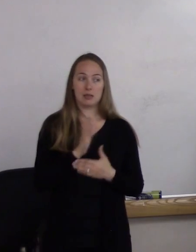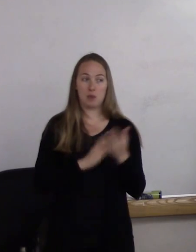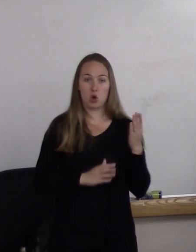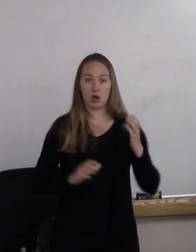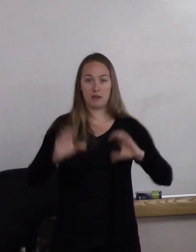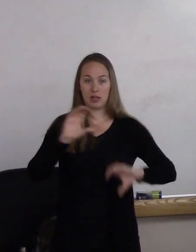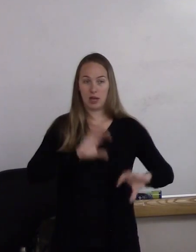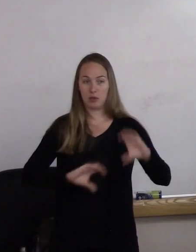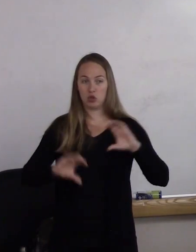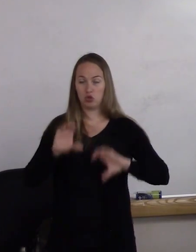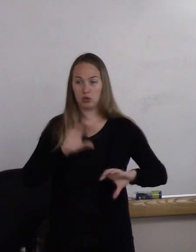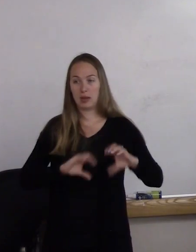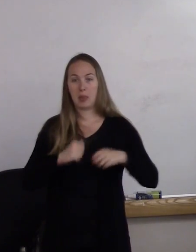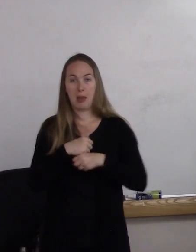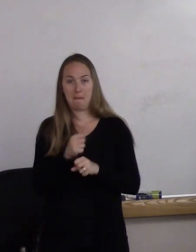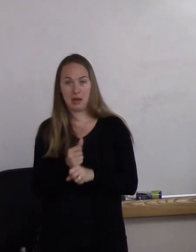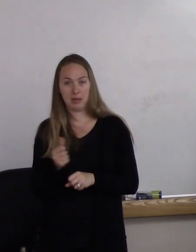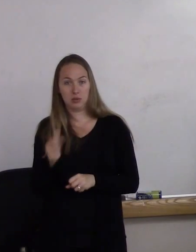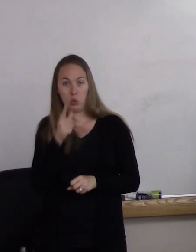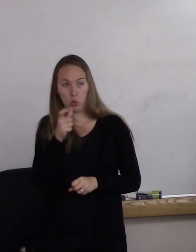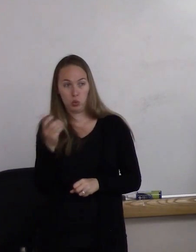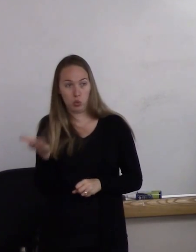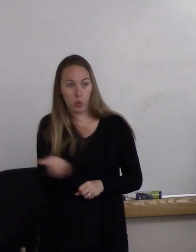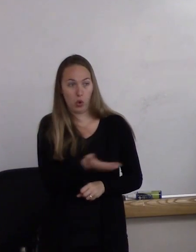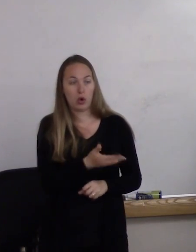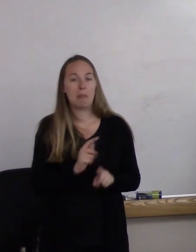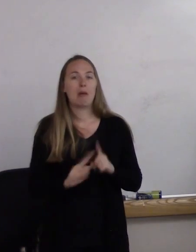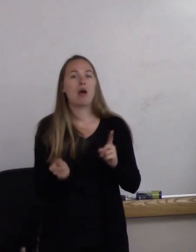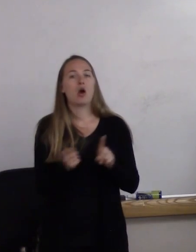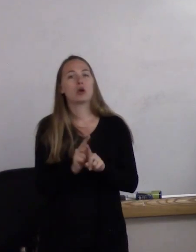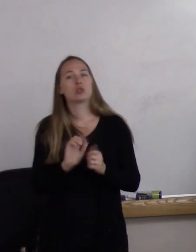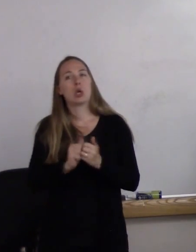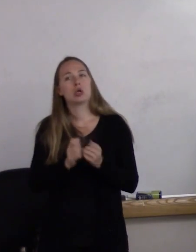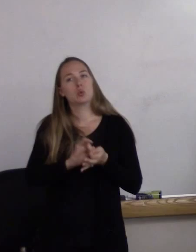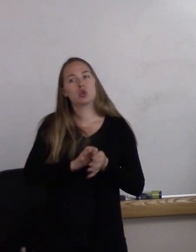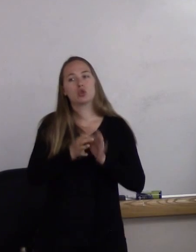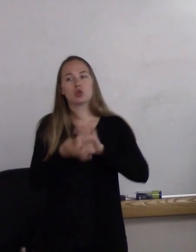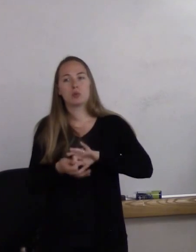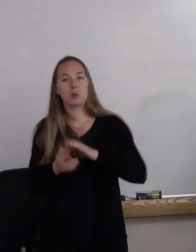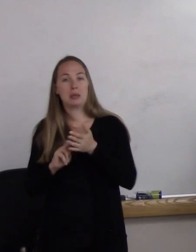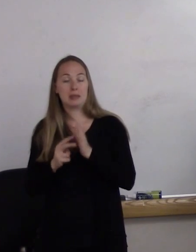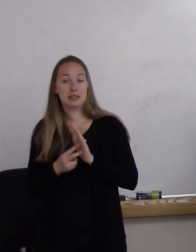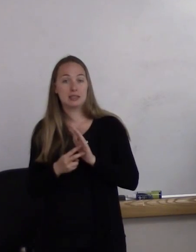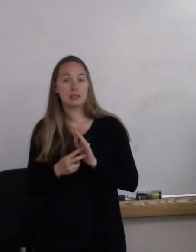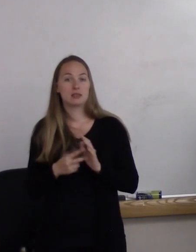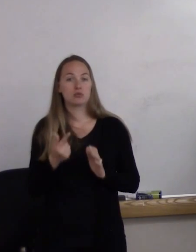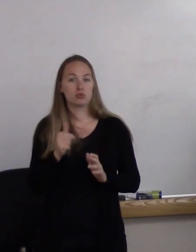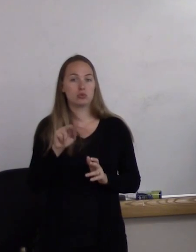that composes you, but also how you interpret what that means. So gender identity.